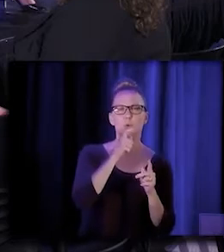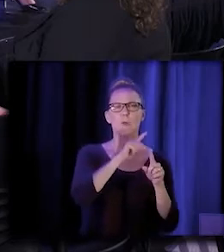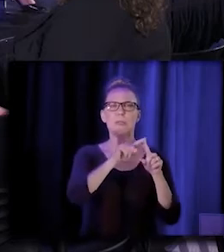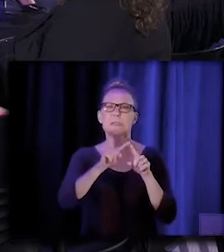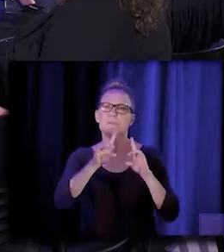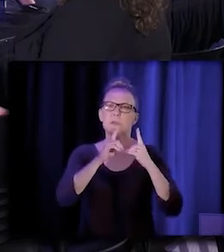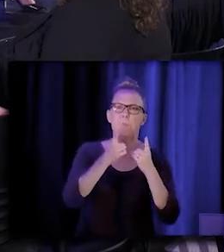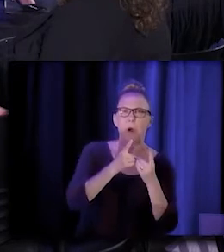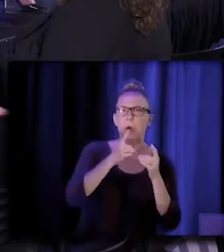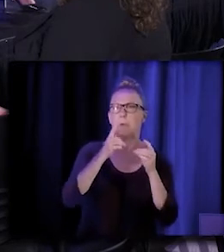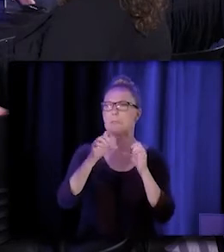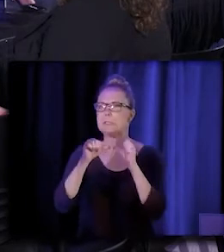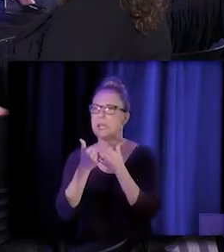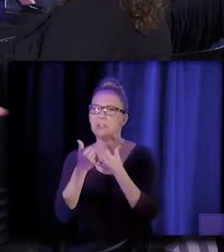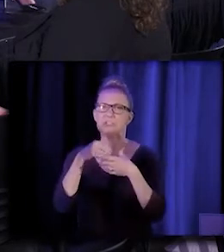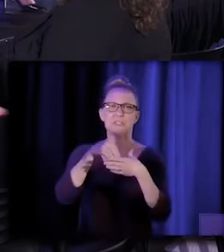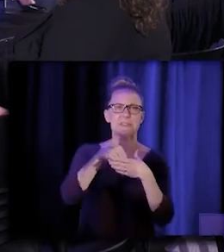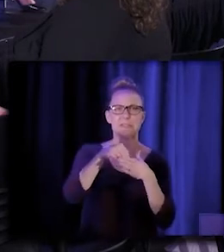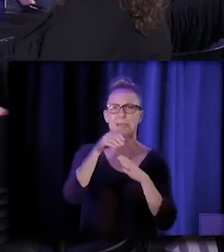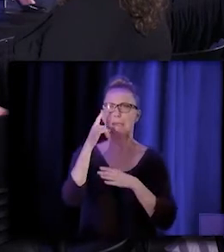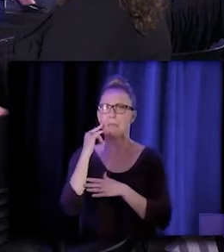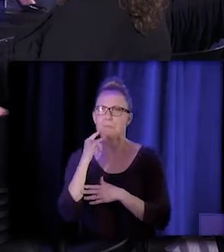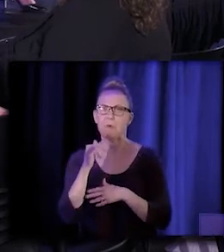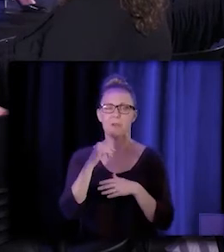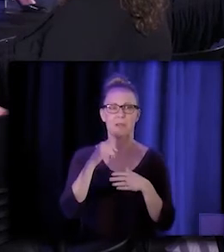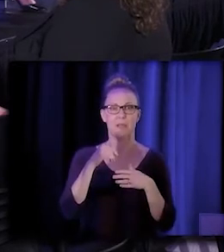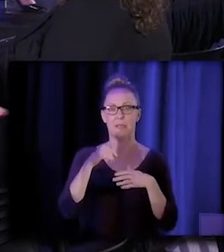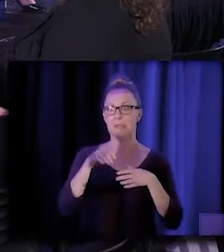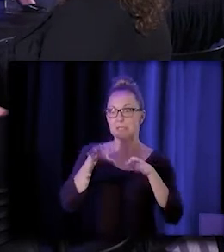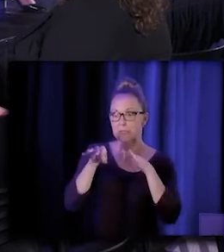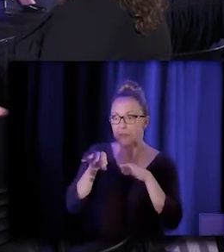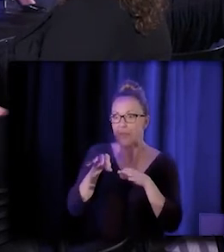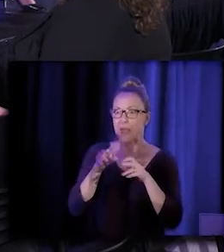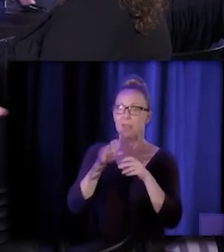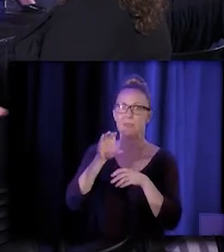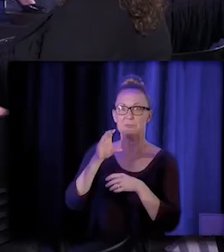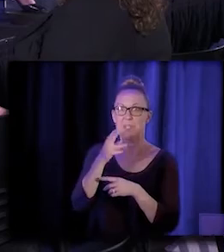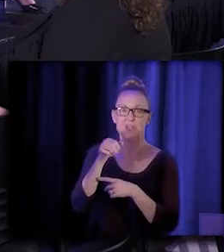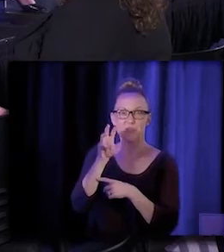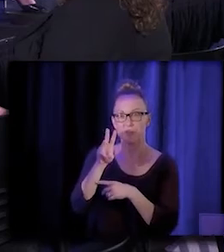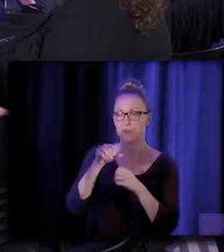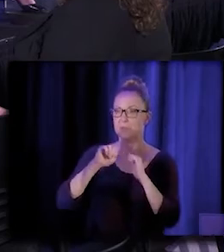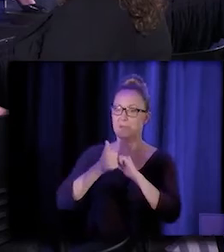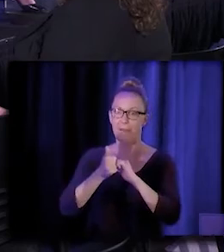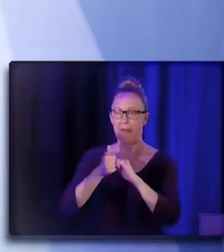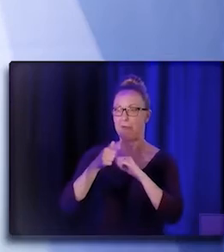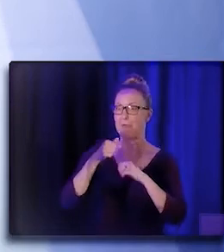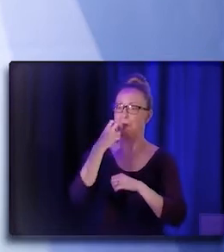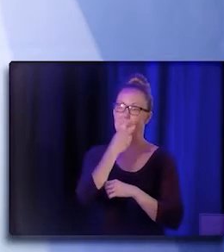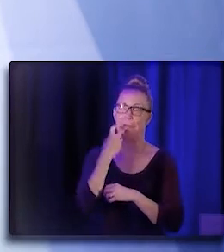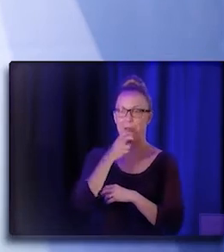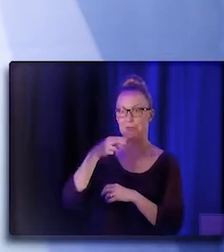even just walking them through how to pronounce HCAI. And so, you know, with our, you know, these trainings,